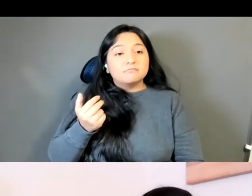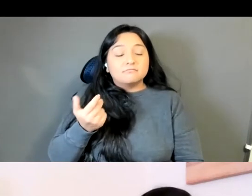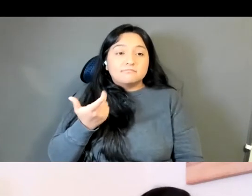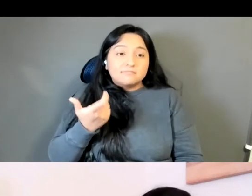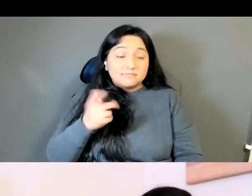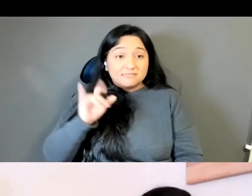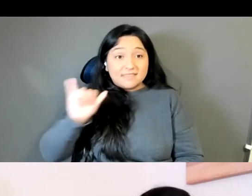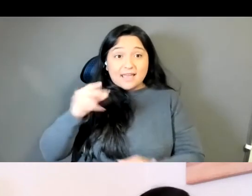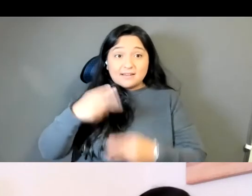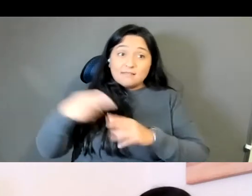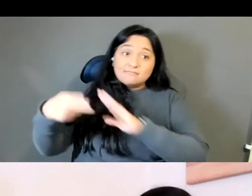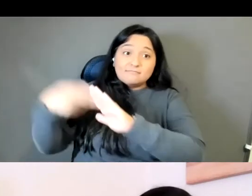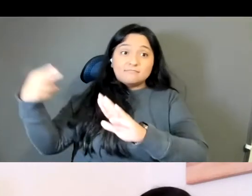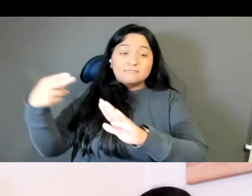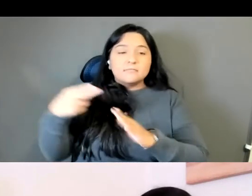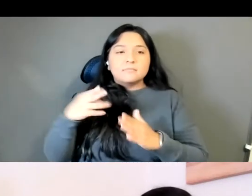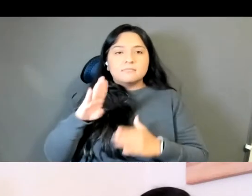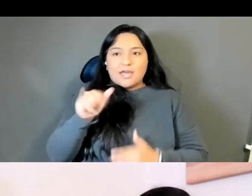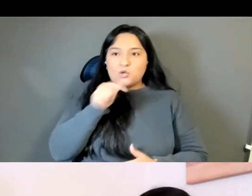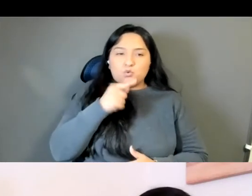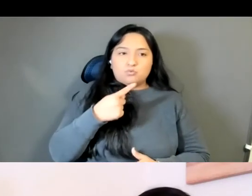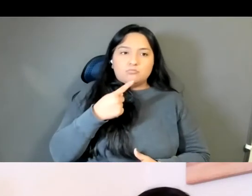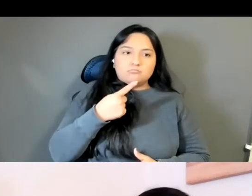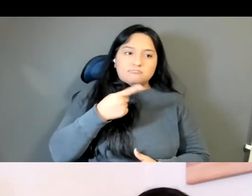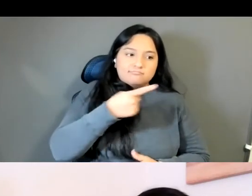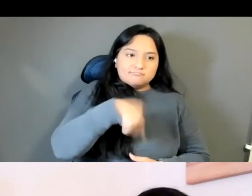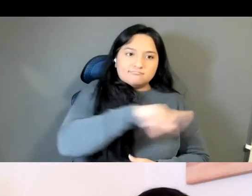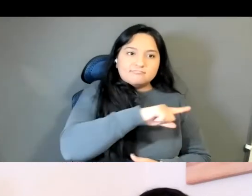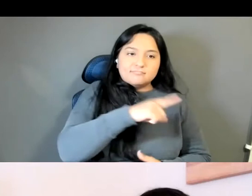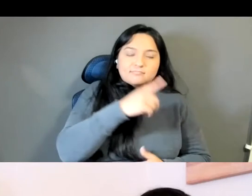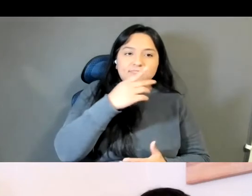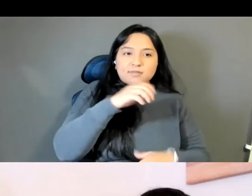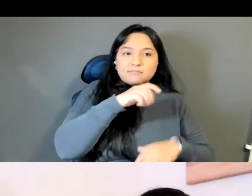or the anglicized version, it's a it's a, it's a name given by the British colonizers.